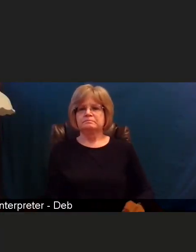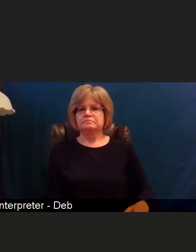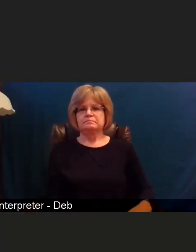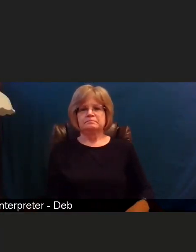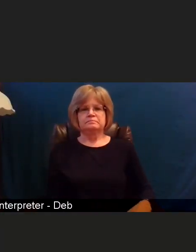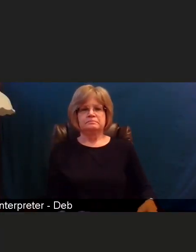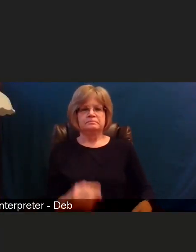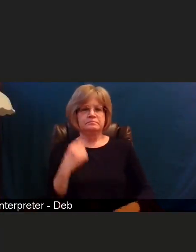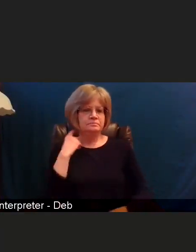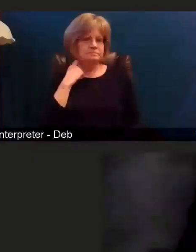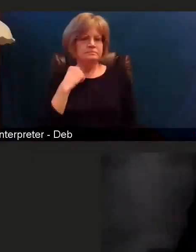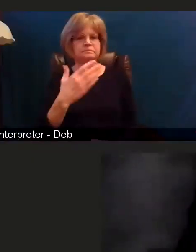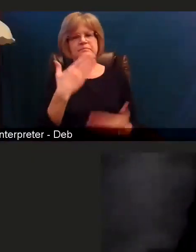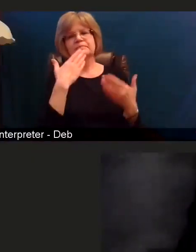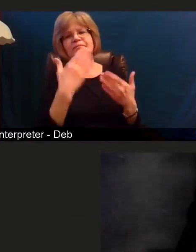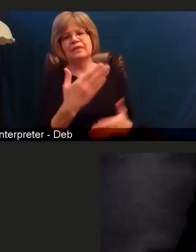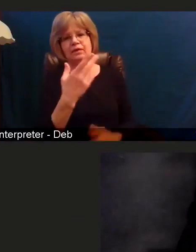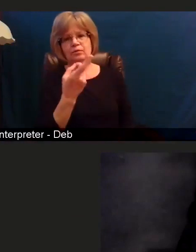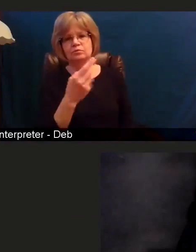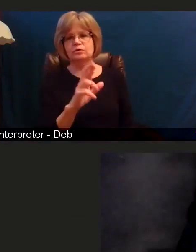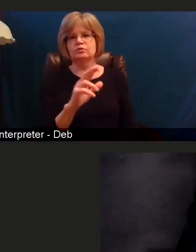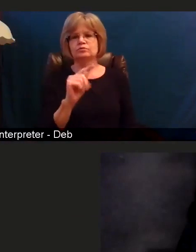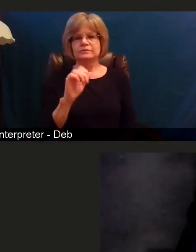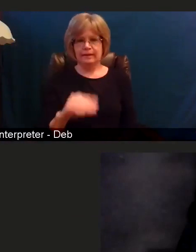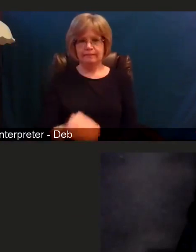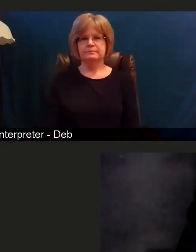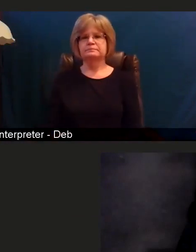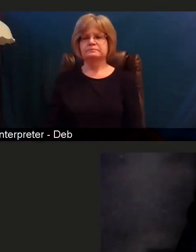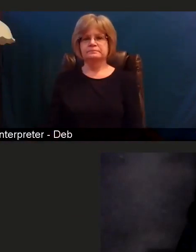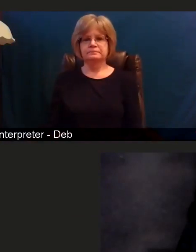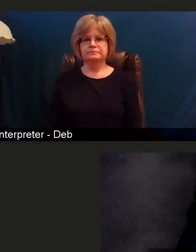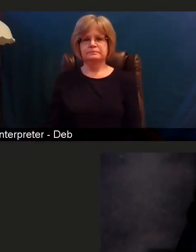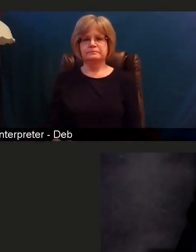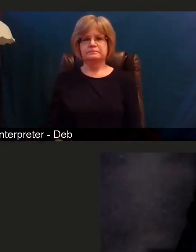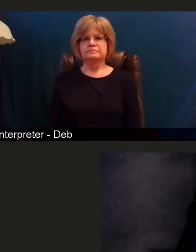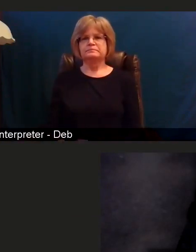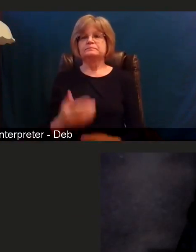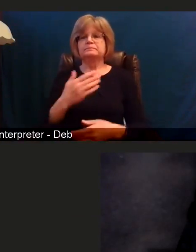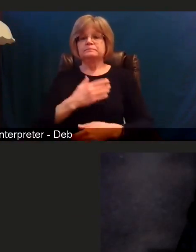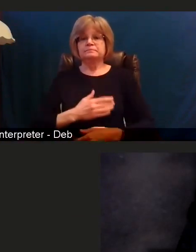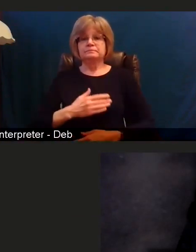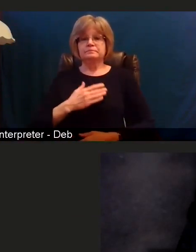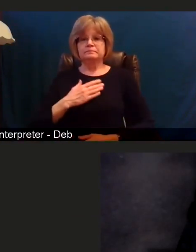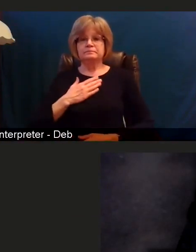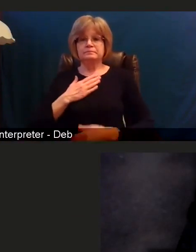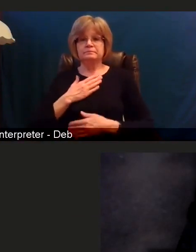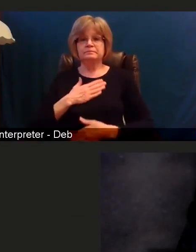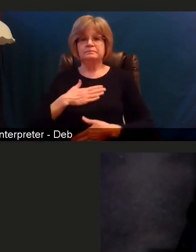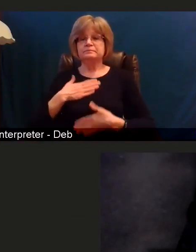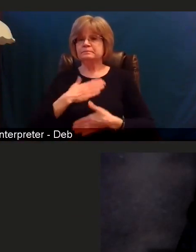Thank you Dr. Tam, I appreciate that. And for those of you who know me from the prior town halls,